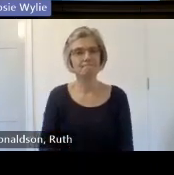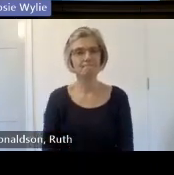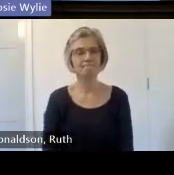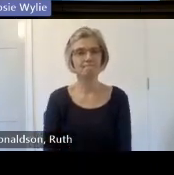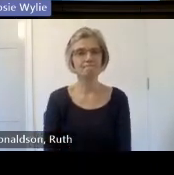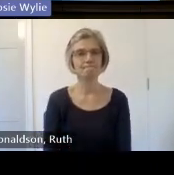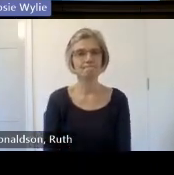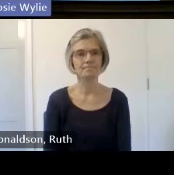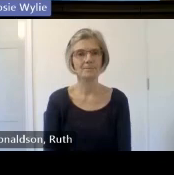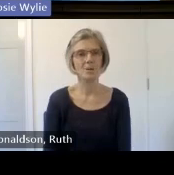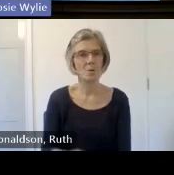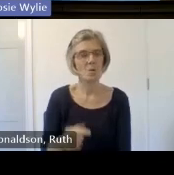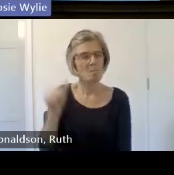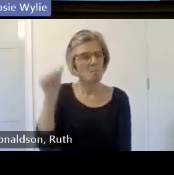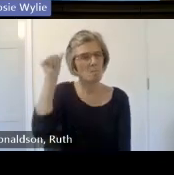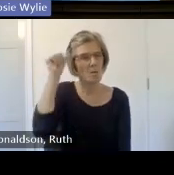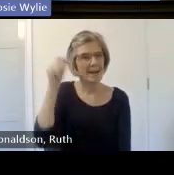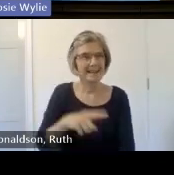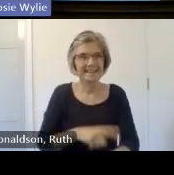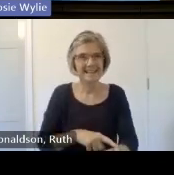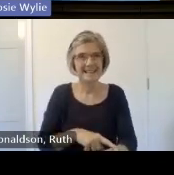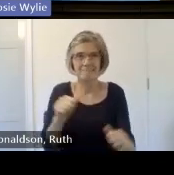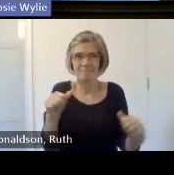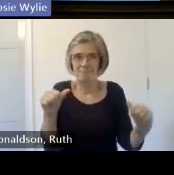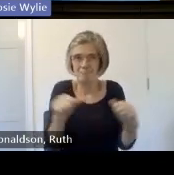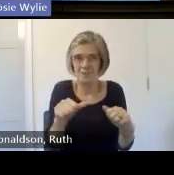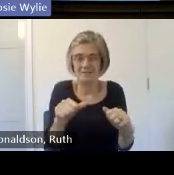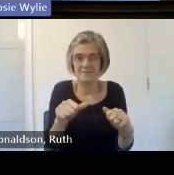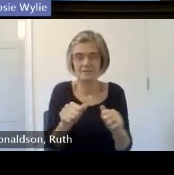because there's lots of questions coming through for you so so sort of some quick fire ones can